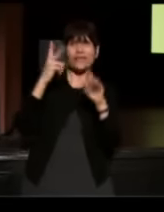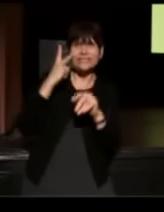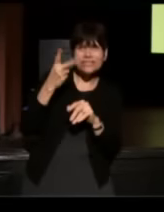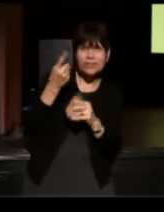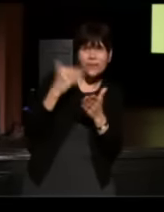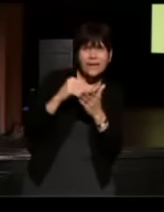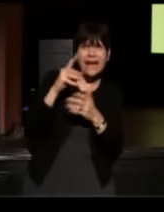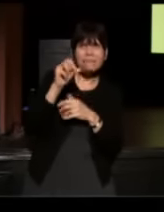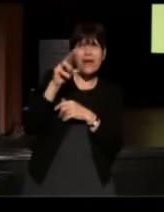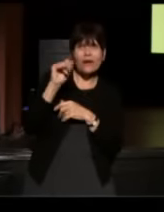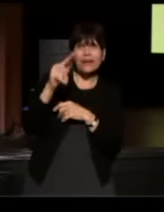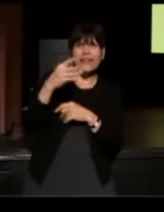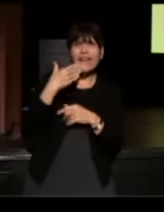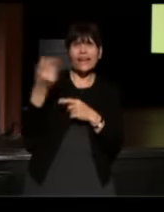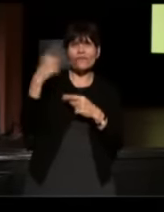Thank you for coming. (clapping)